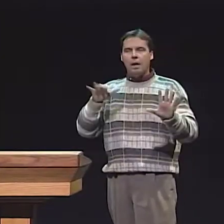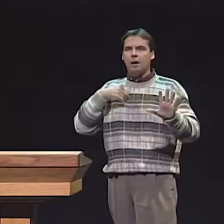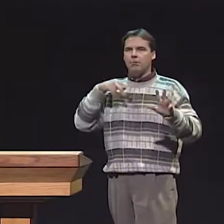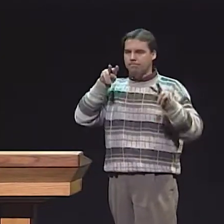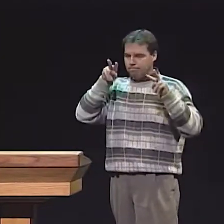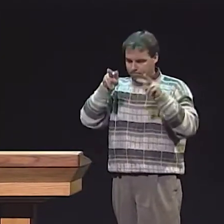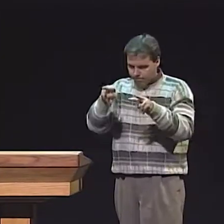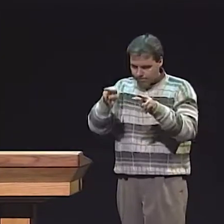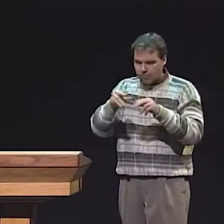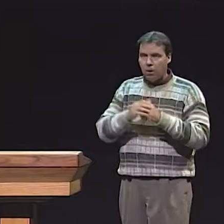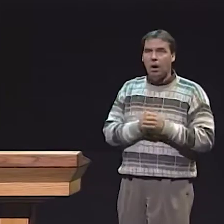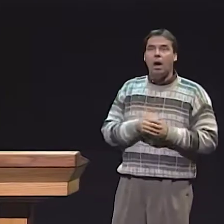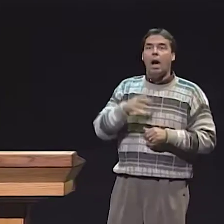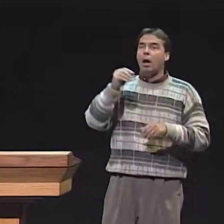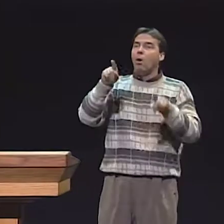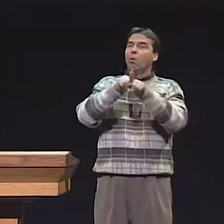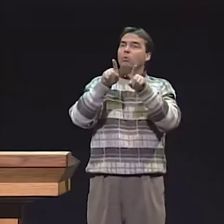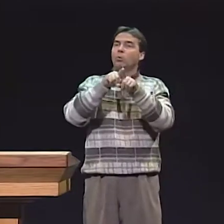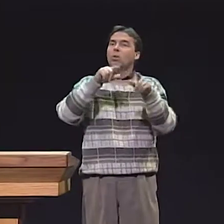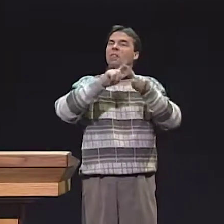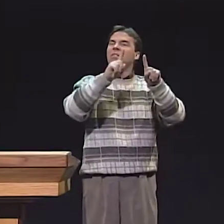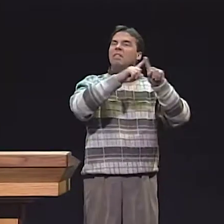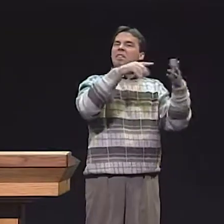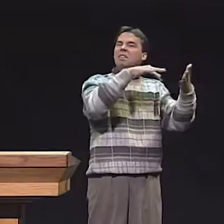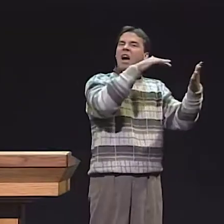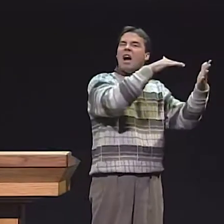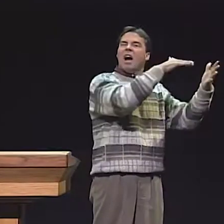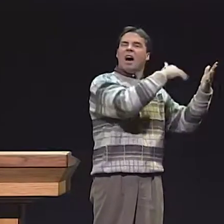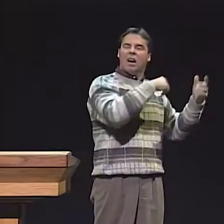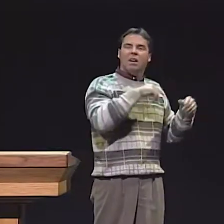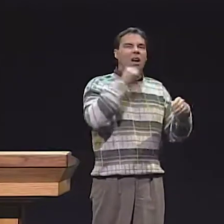IF THERE WAS A RELATIONSHIP BETWEEN THE TWO AND IF IT WOULD LEAD TO BETTER WRITING PROFICIENCY.